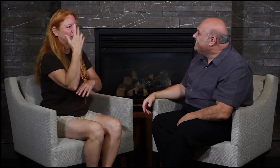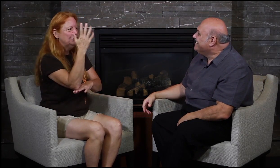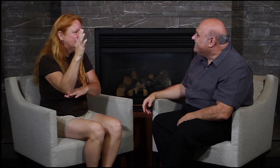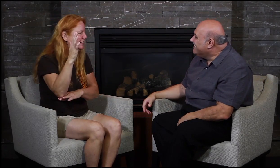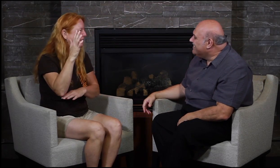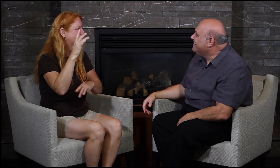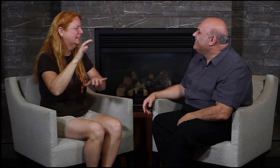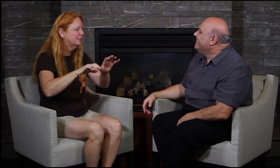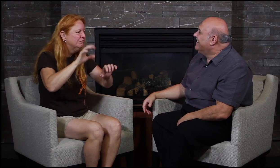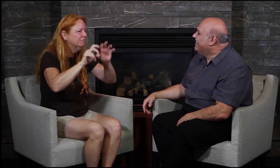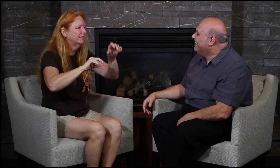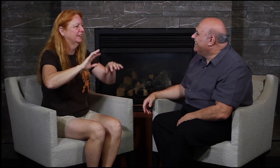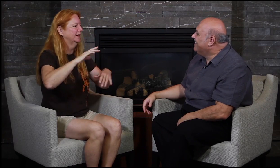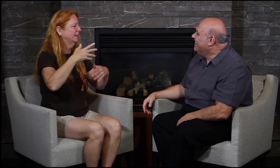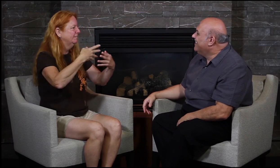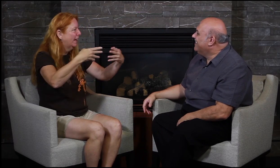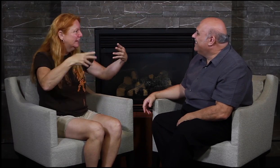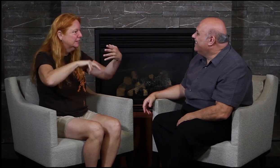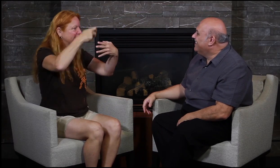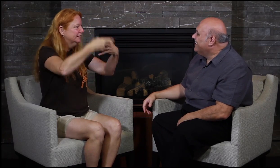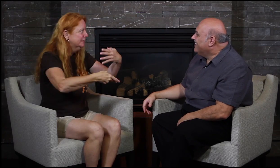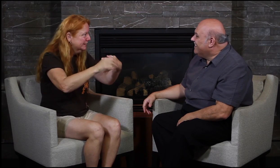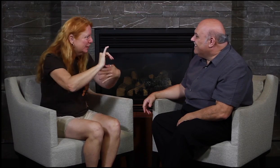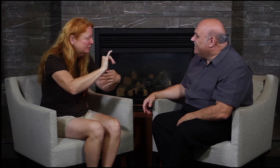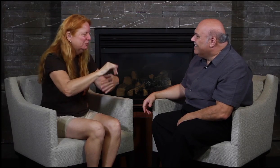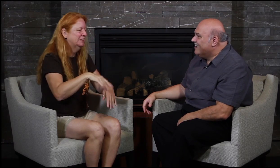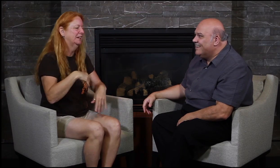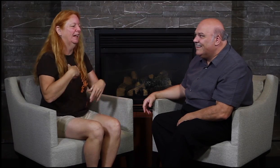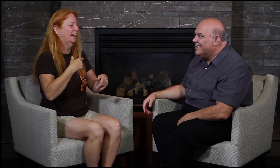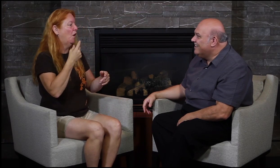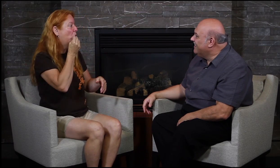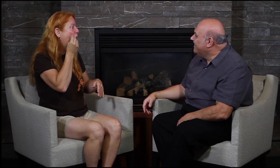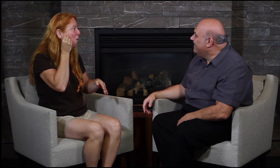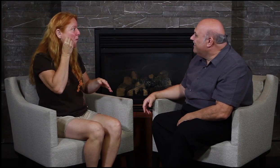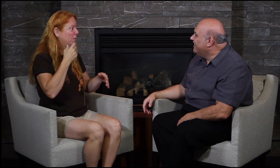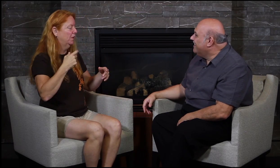When I was a little girl, I climbed